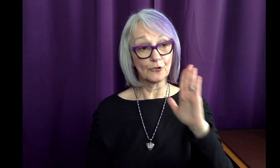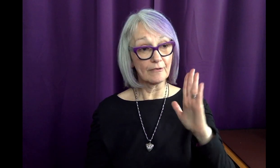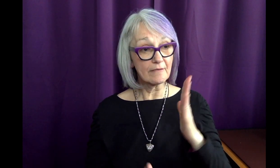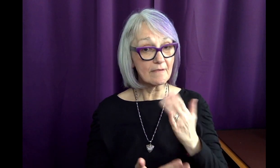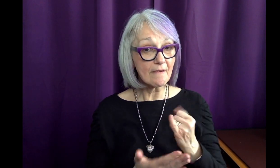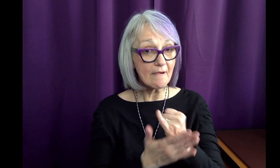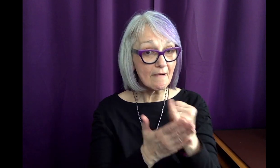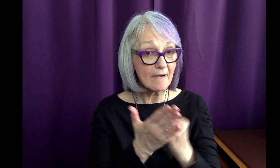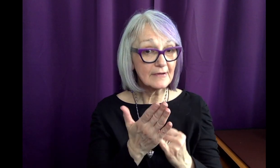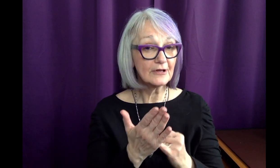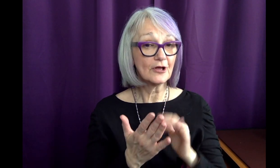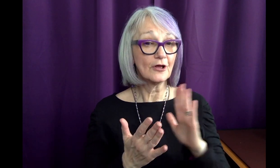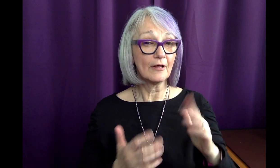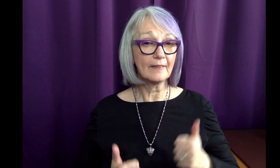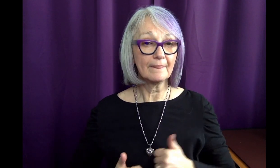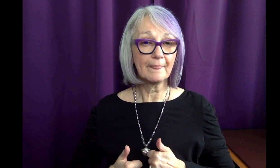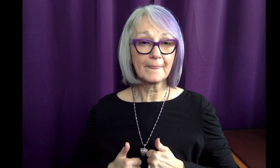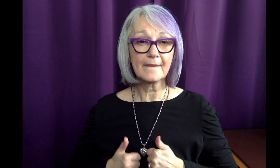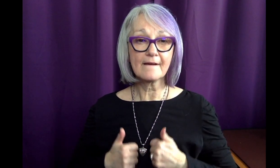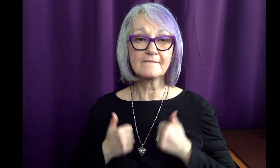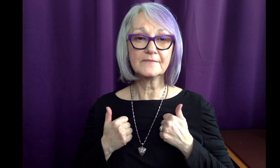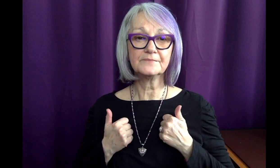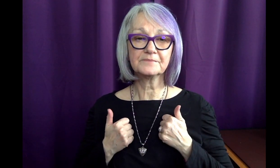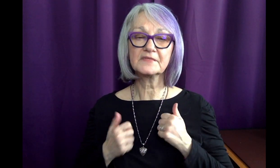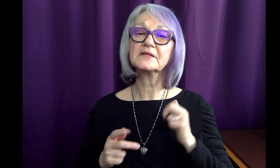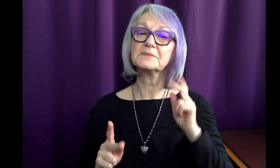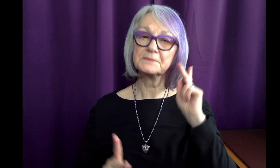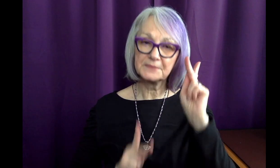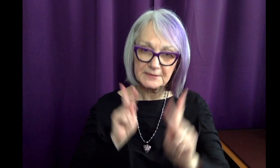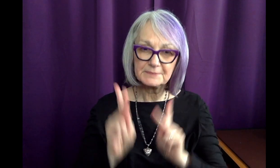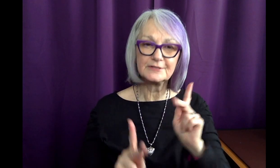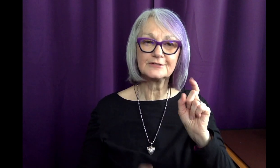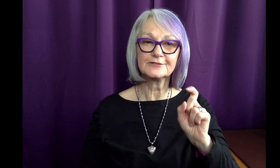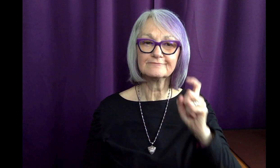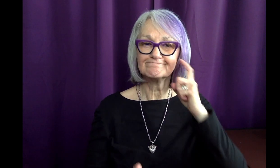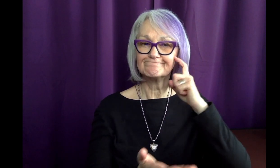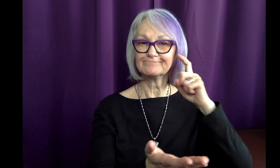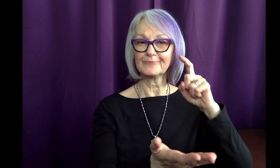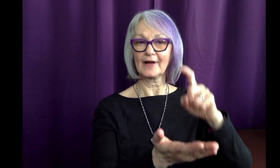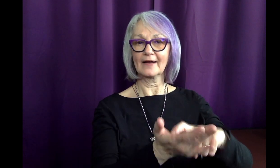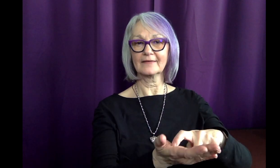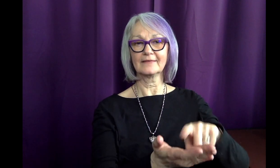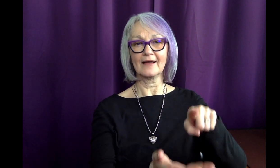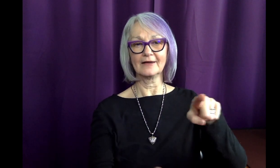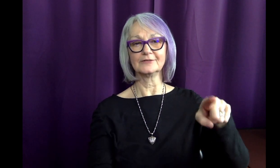Because of what she achieved in her art and her life, people should recognize her